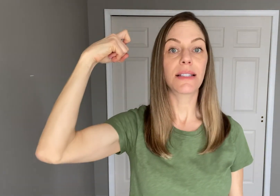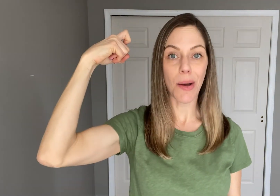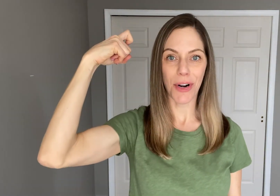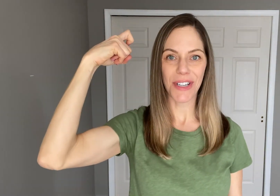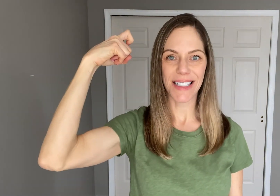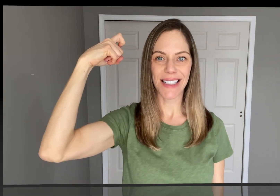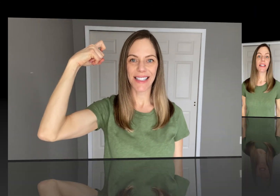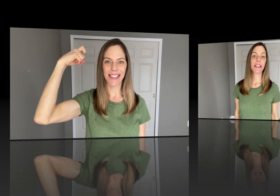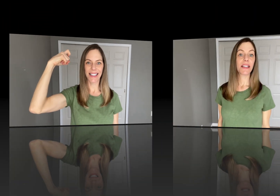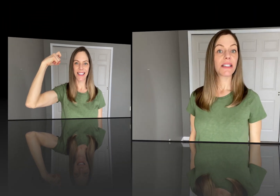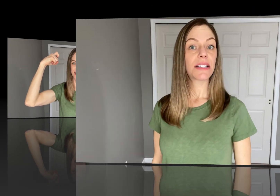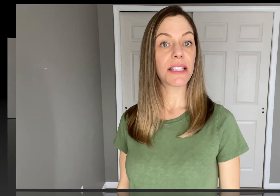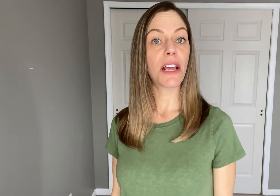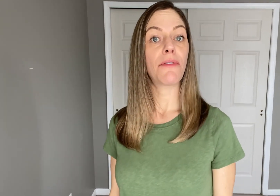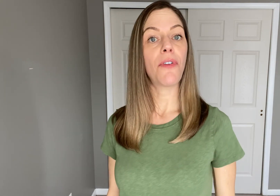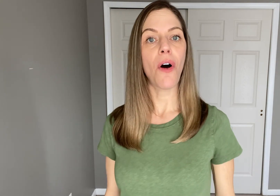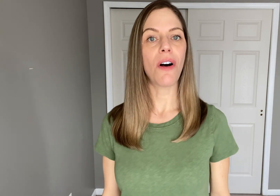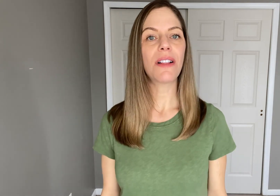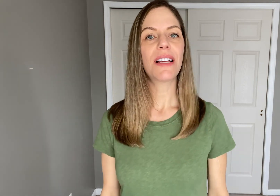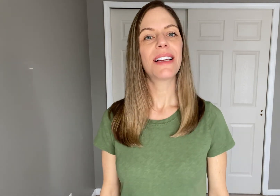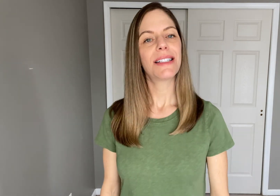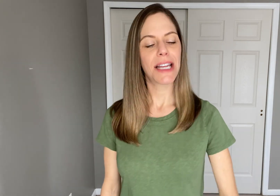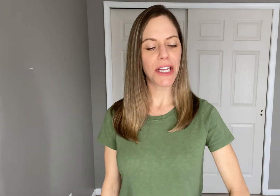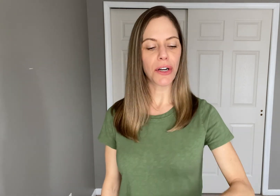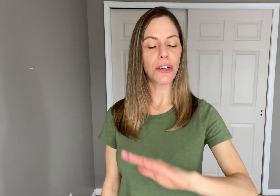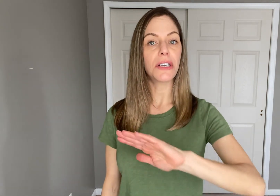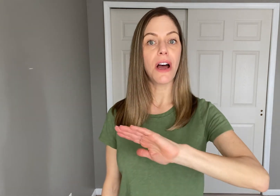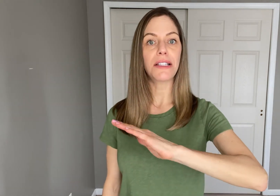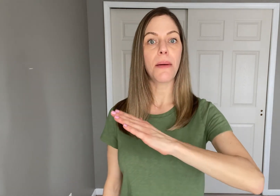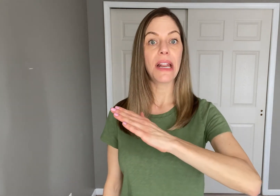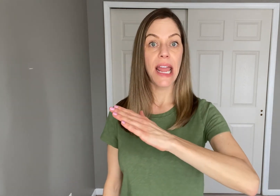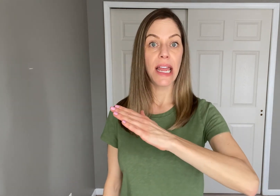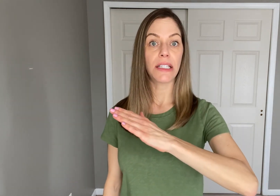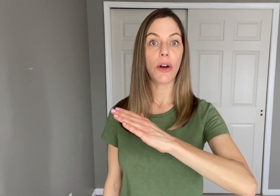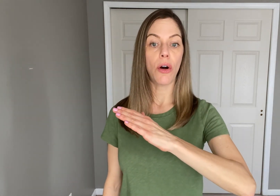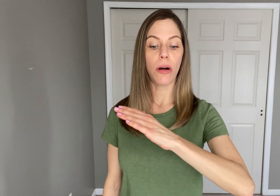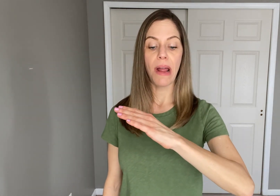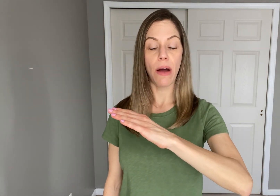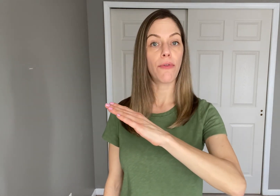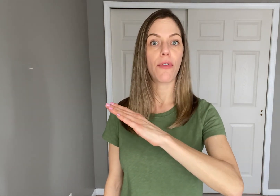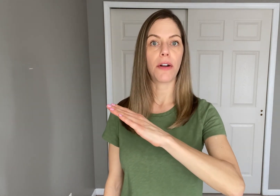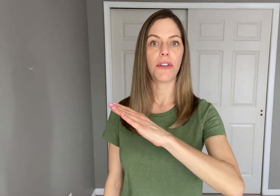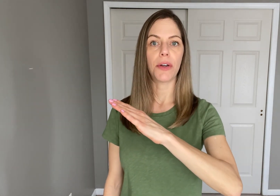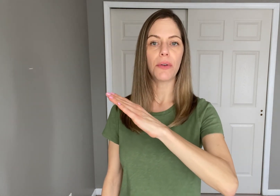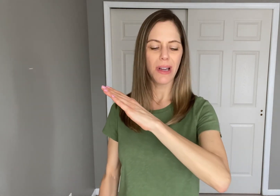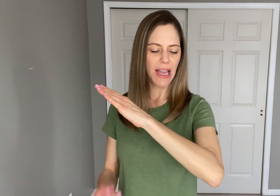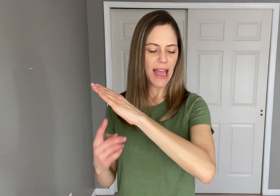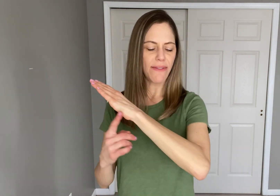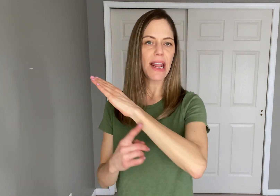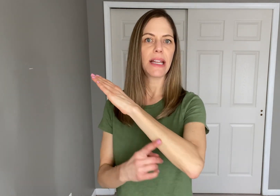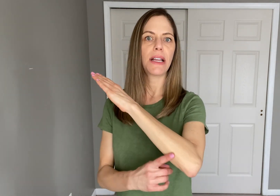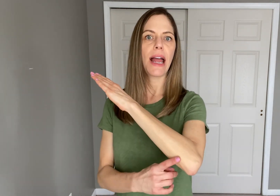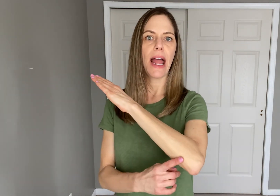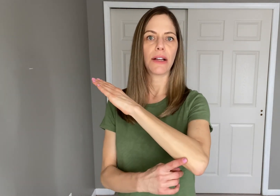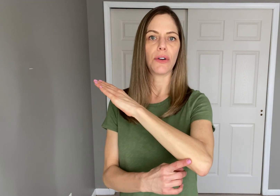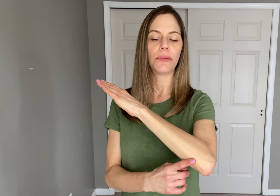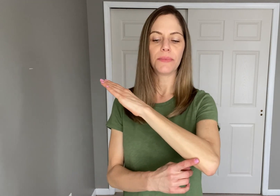"Summer" To sign FALL take your non-dominant hand and arm out in front of you. have it at a diagonal.